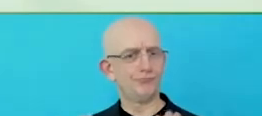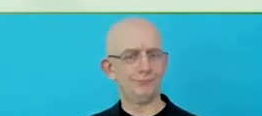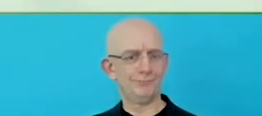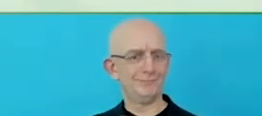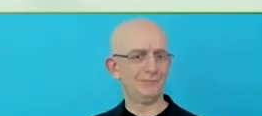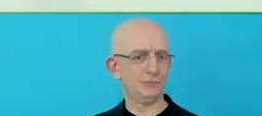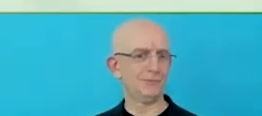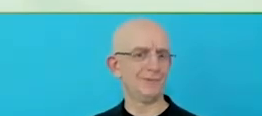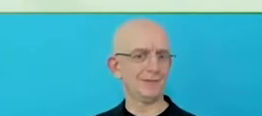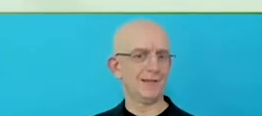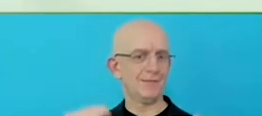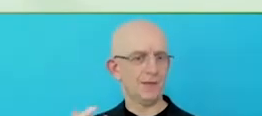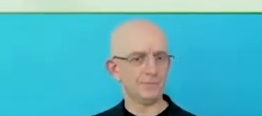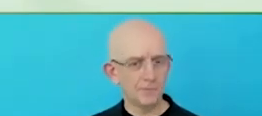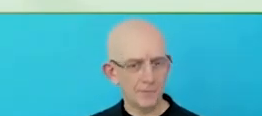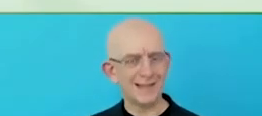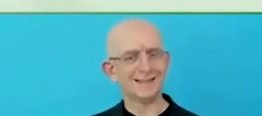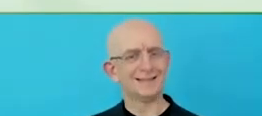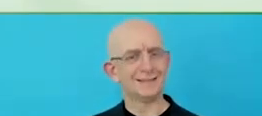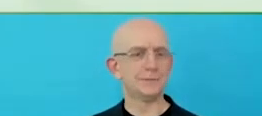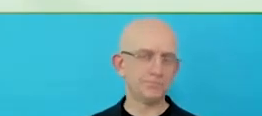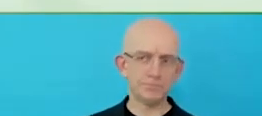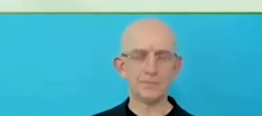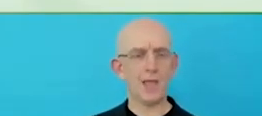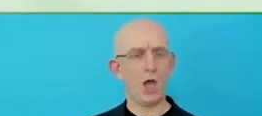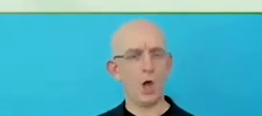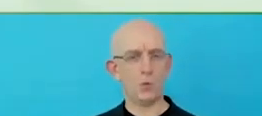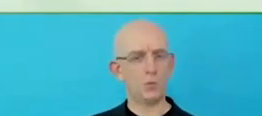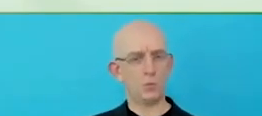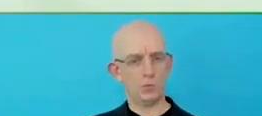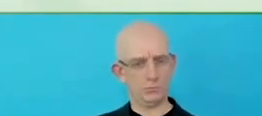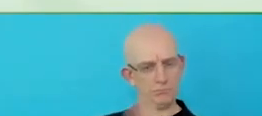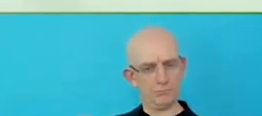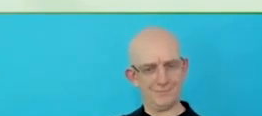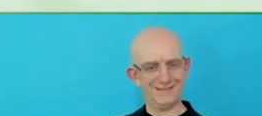we call it our accommodations process, where really it narrows it